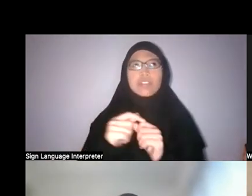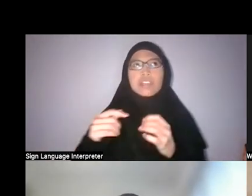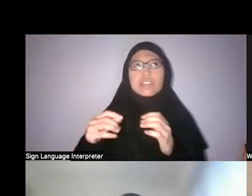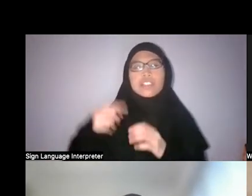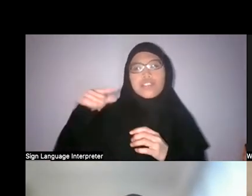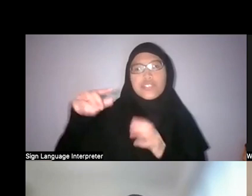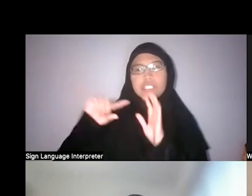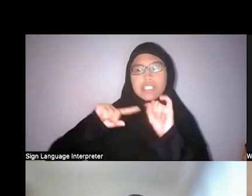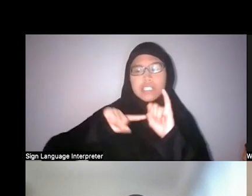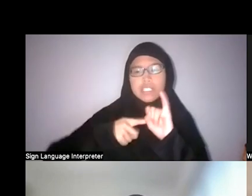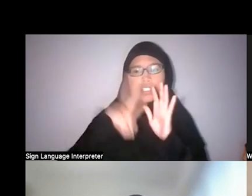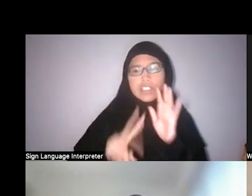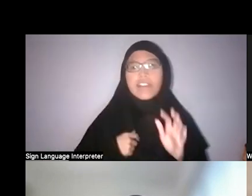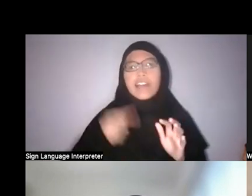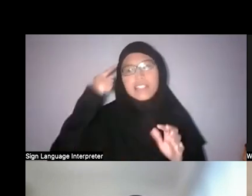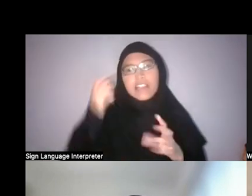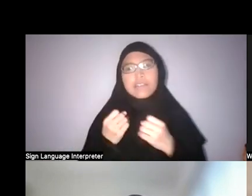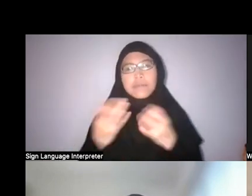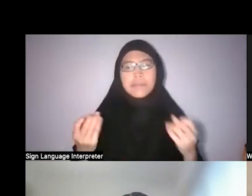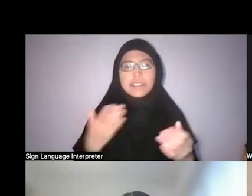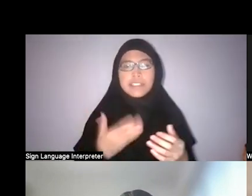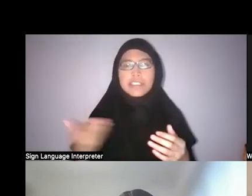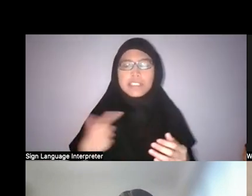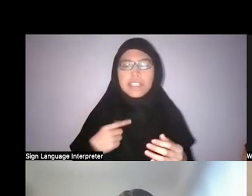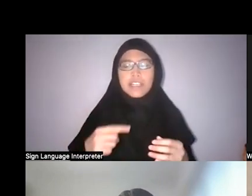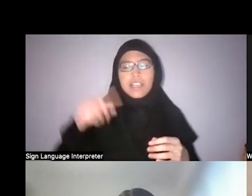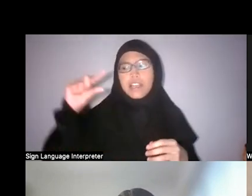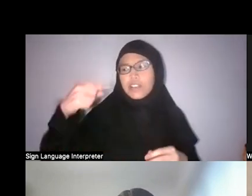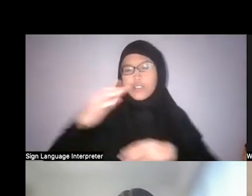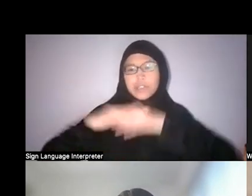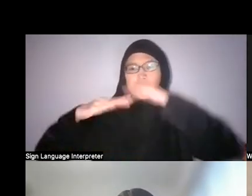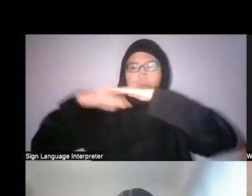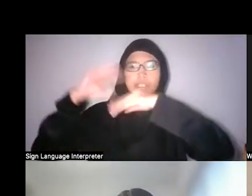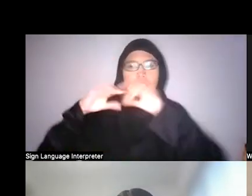I think here are a lot of things like green building initiatives for example